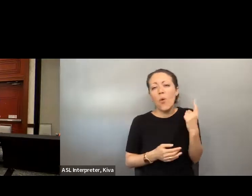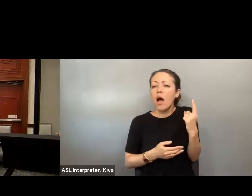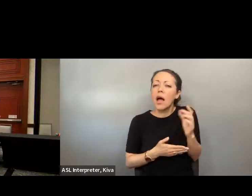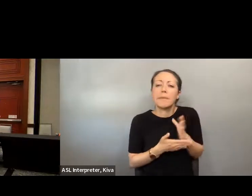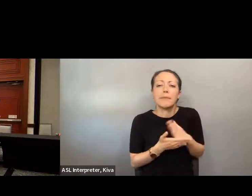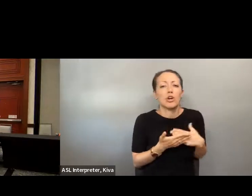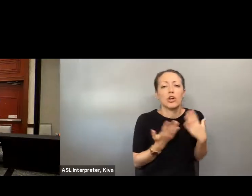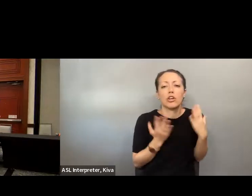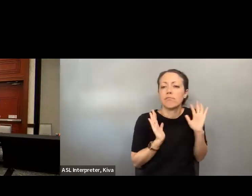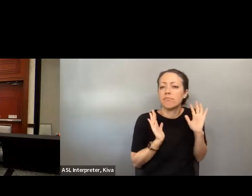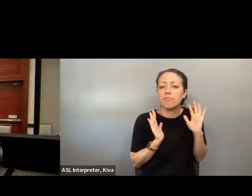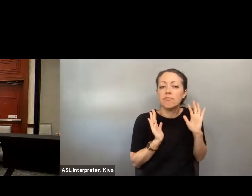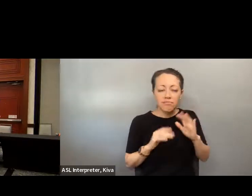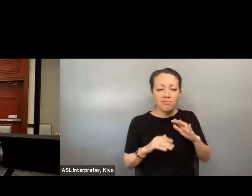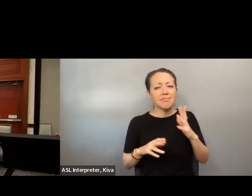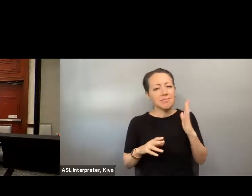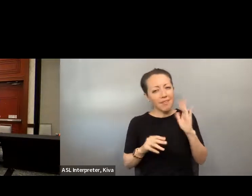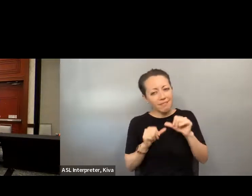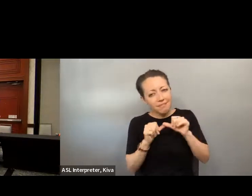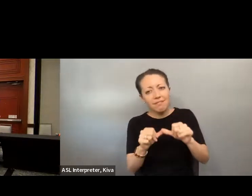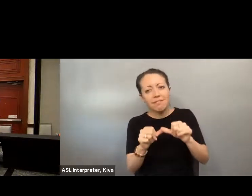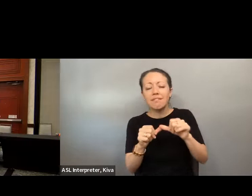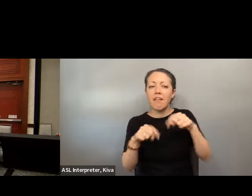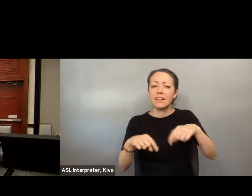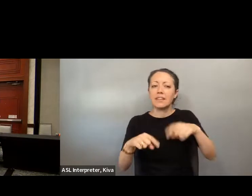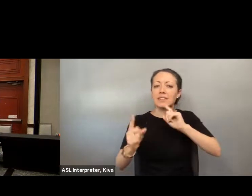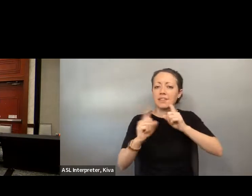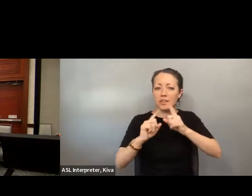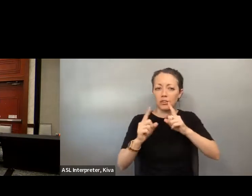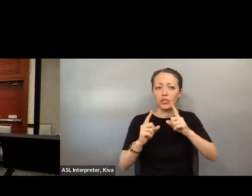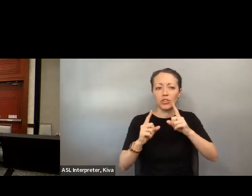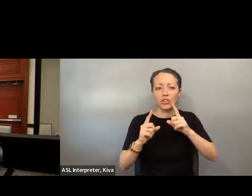influencing the discourse. The discussions that are taking place here today are part of a larger effort and a